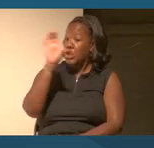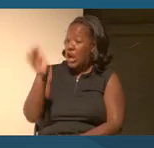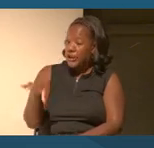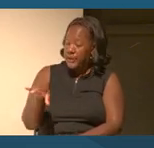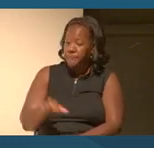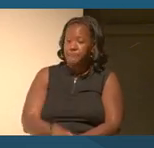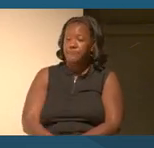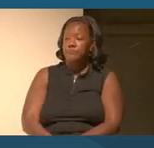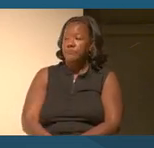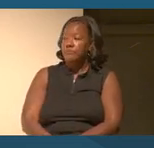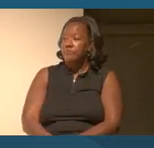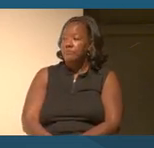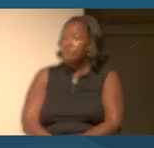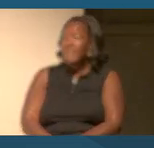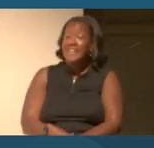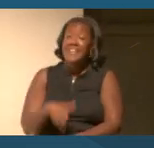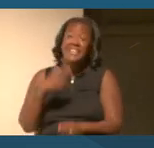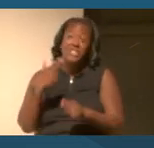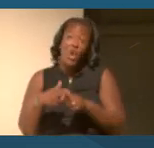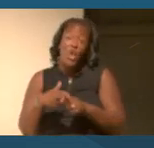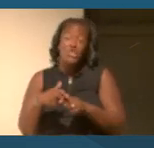described as where fun goes to die.